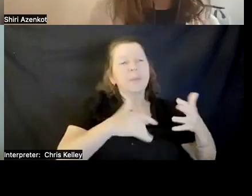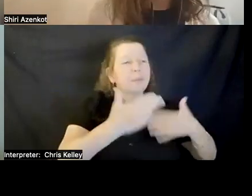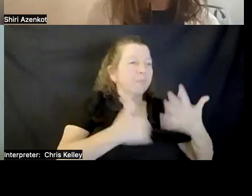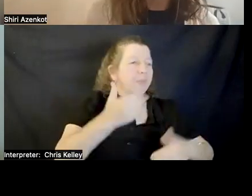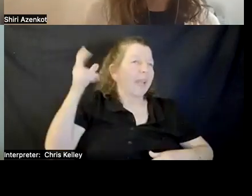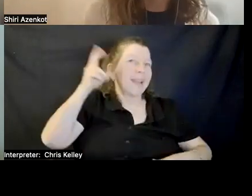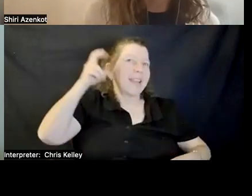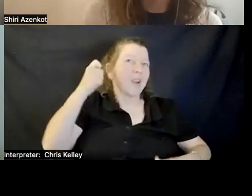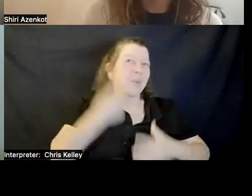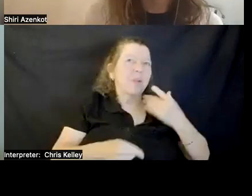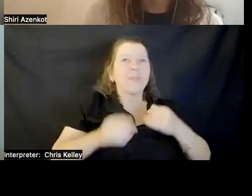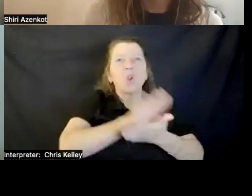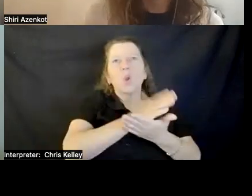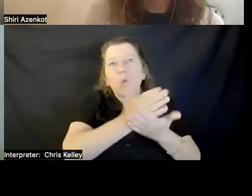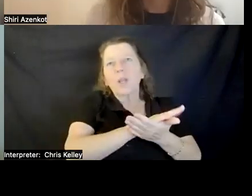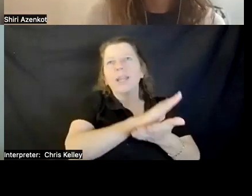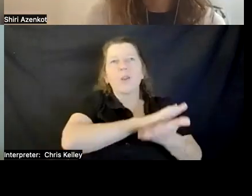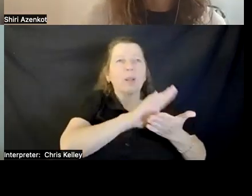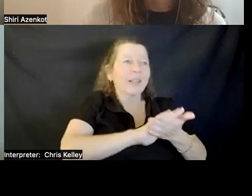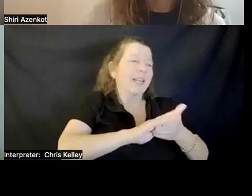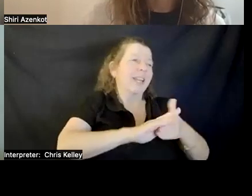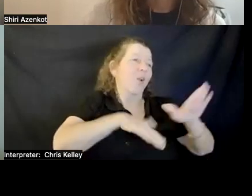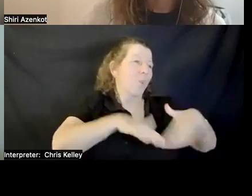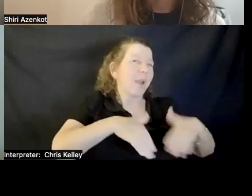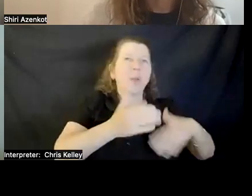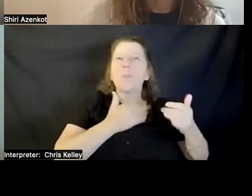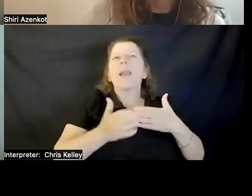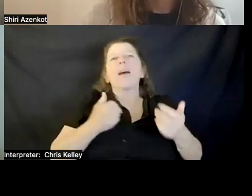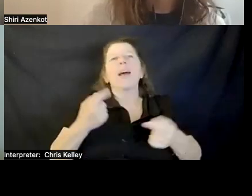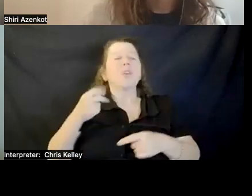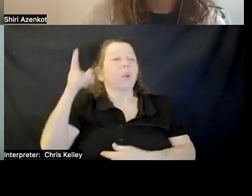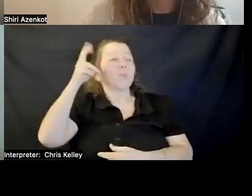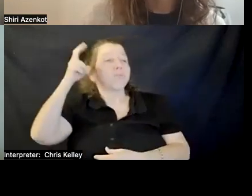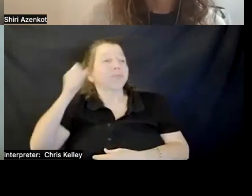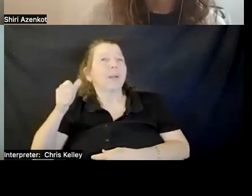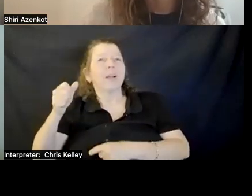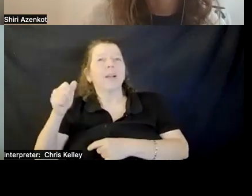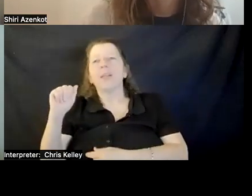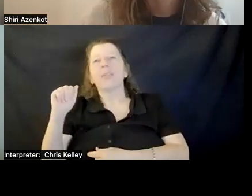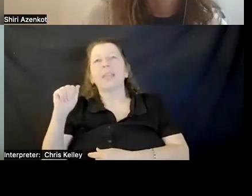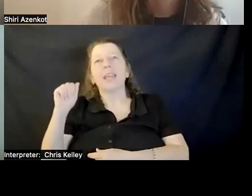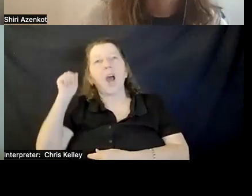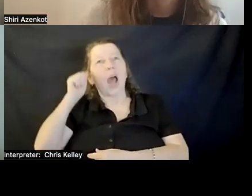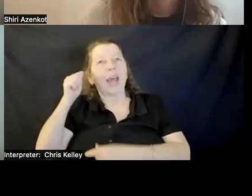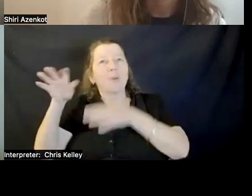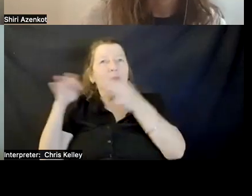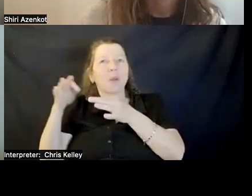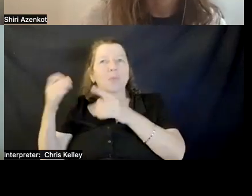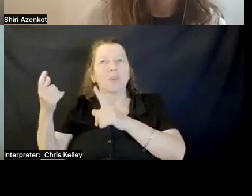you are cooking, cleaning, running, whatever. You can turn on audio descriptions and listen. Carin: I sometimes do that.